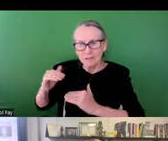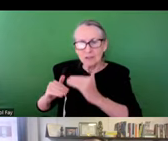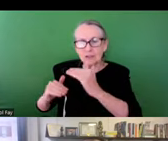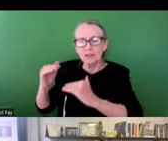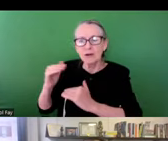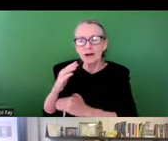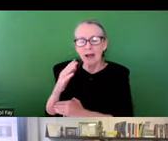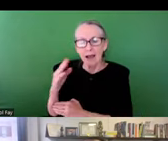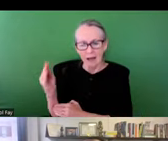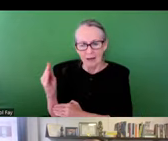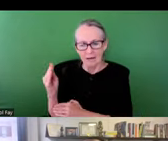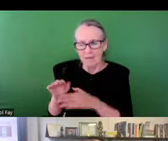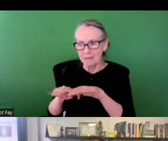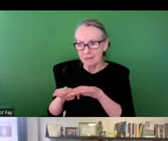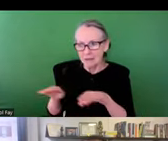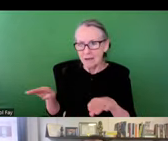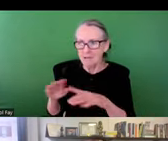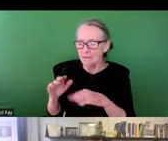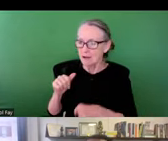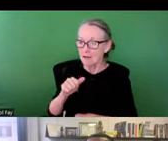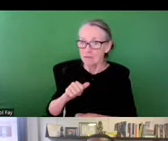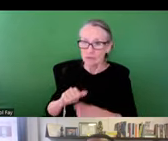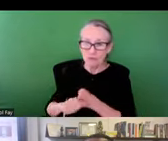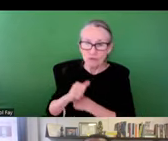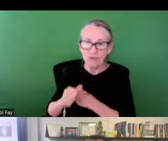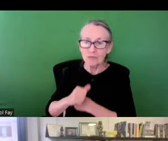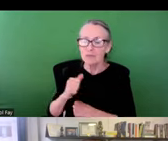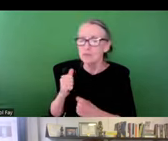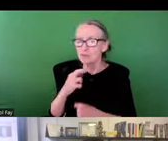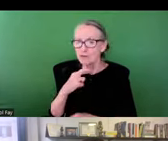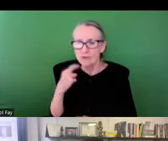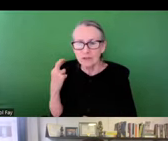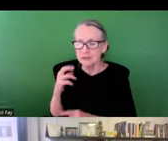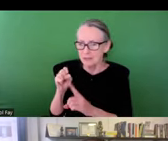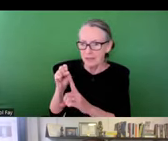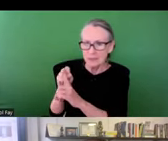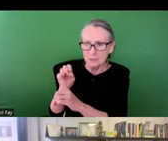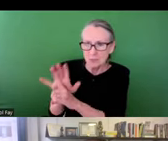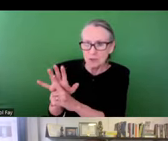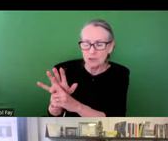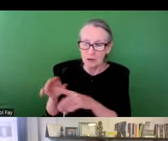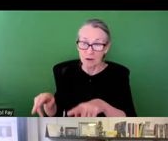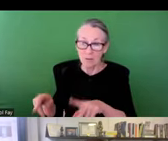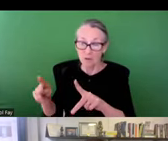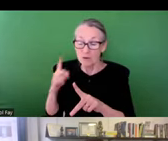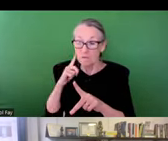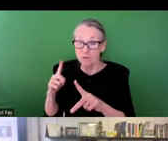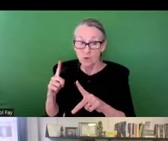that again has consequences for critical infrastructure and ultimately the level and extent of hazard risk